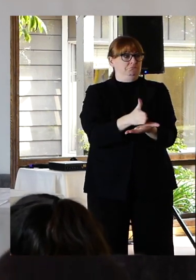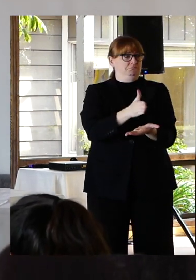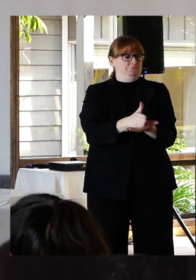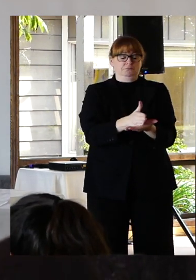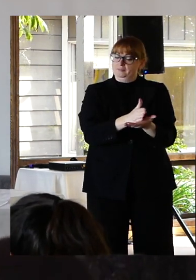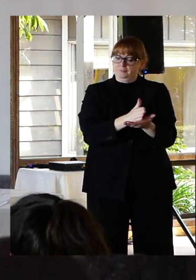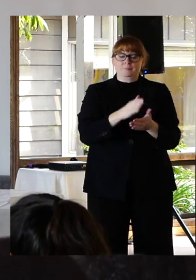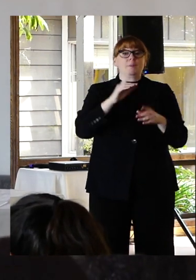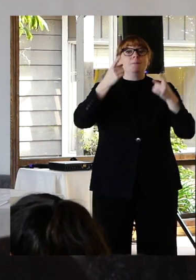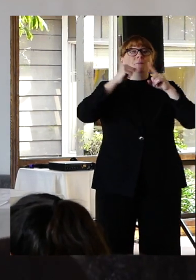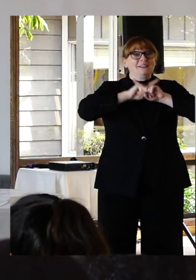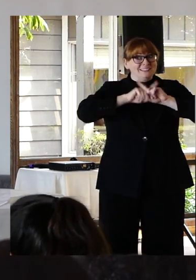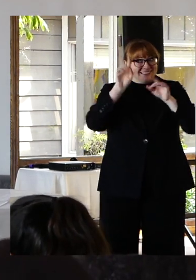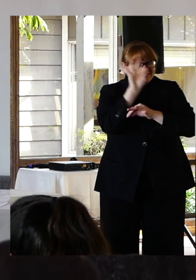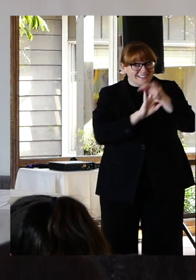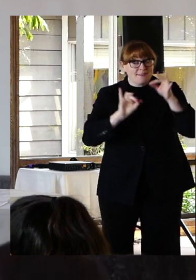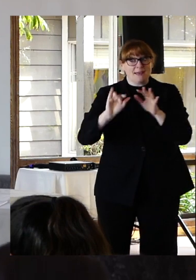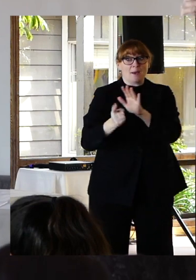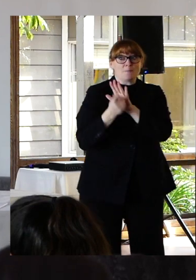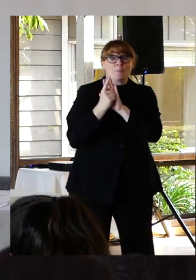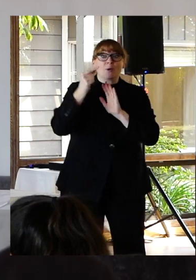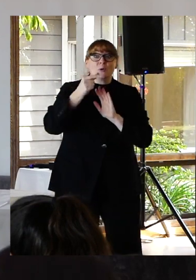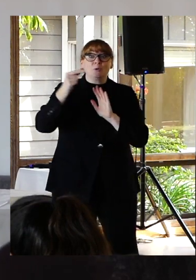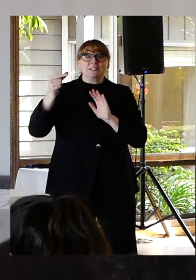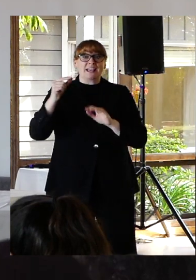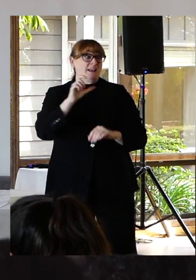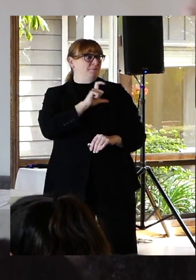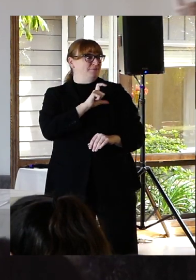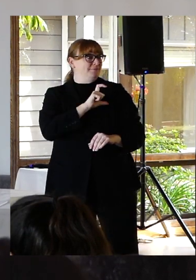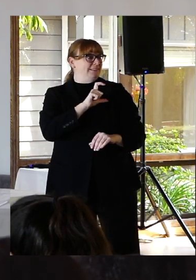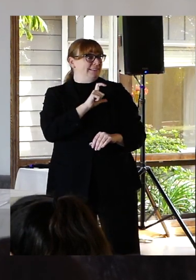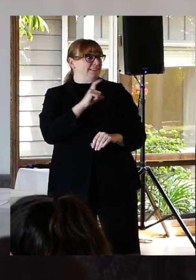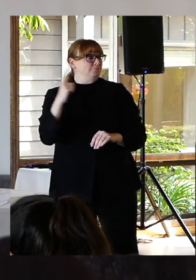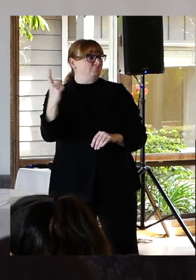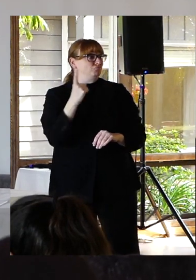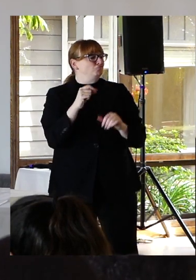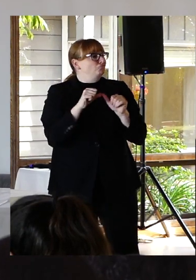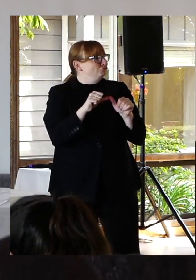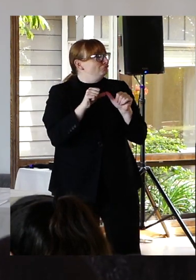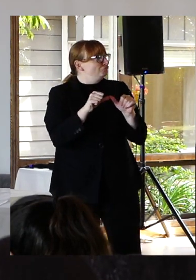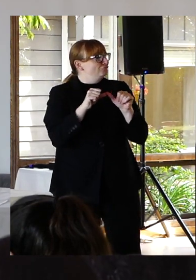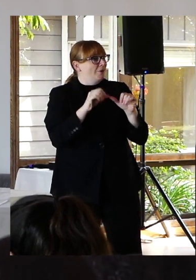officer continued the conversation. By asking questions and listening just